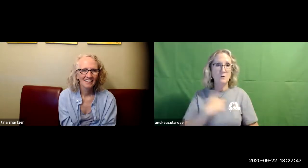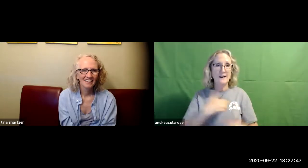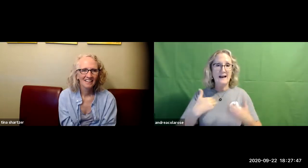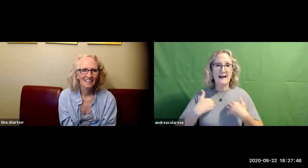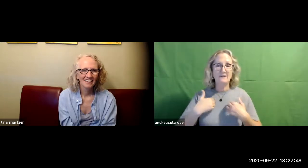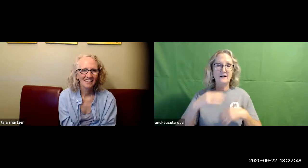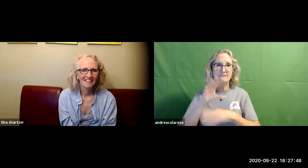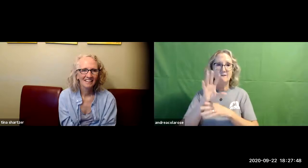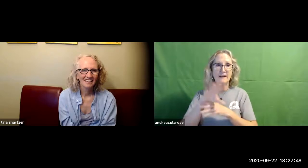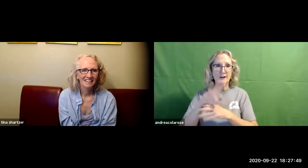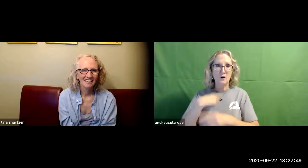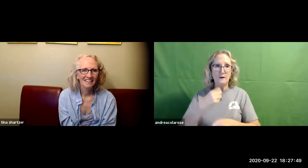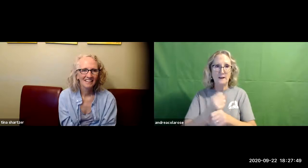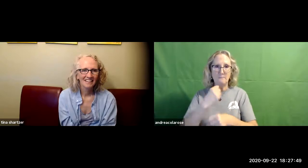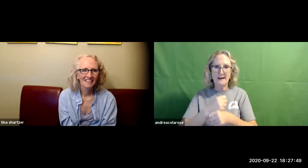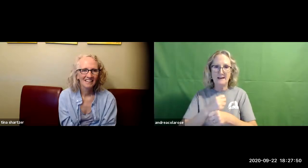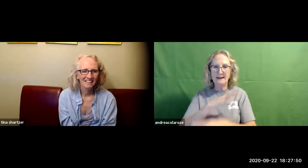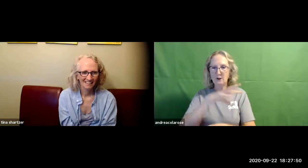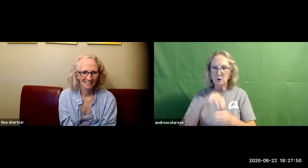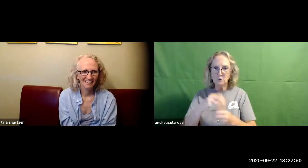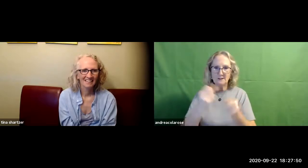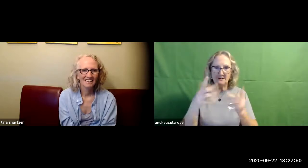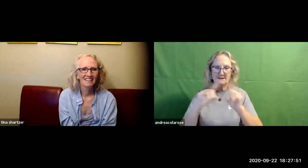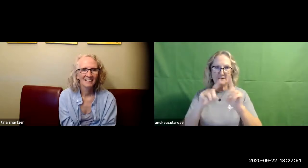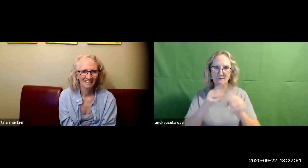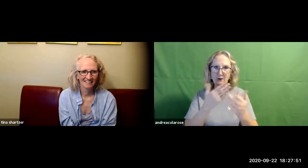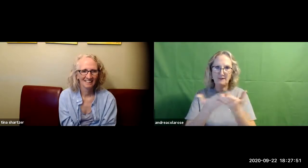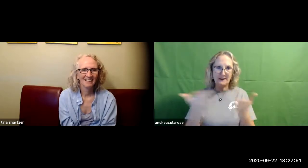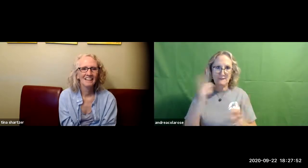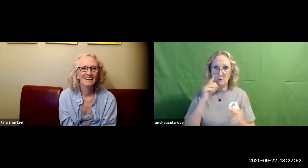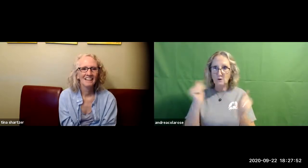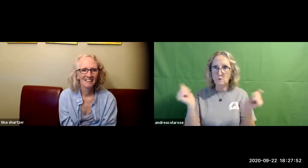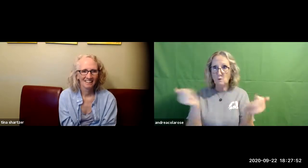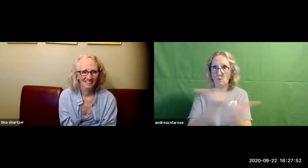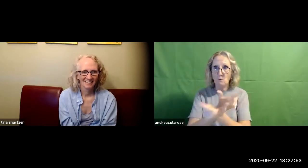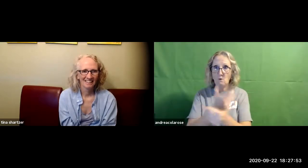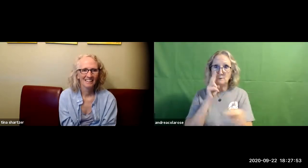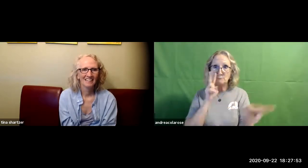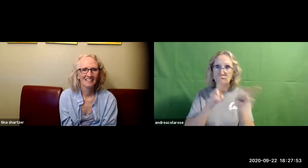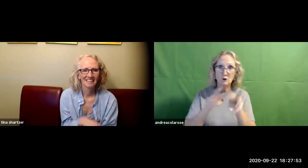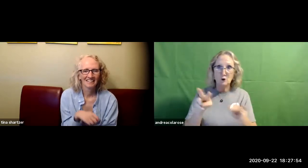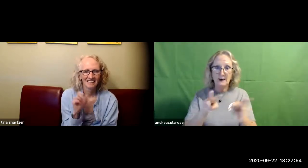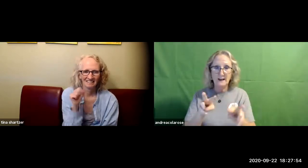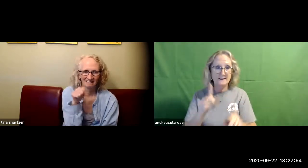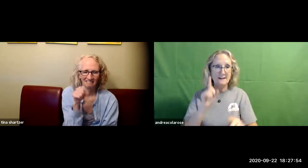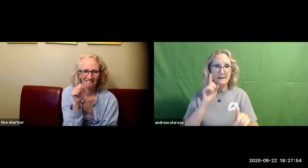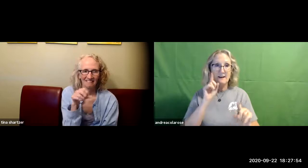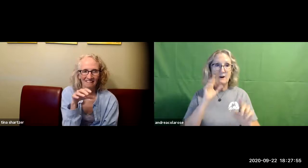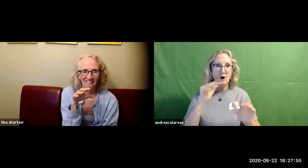in their classroom now we have a video that we created that includes a lot of